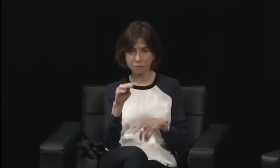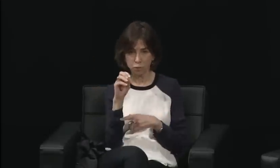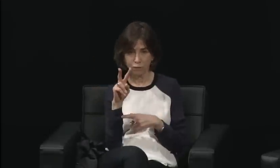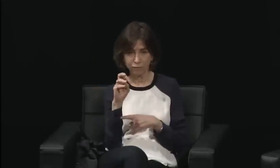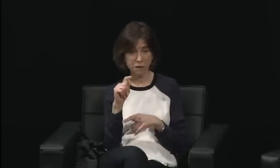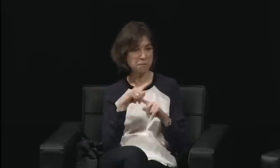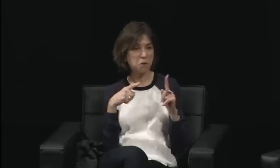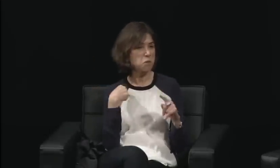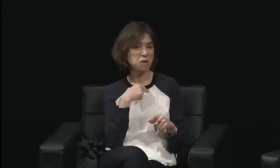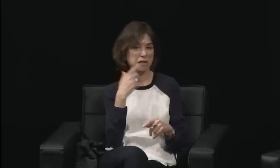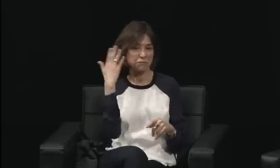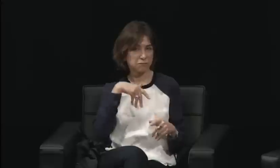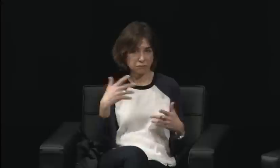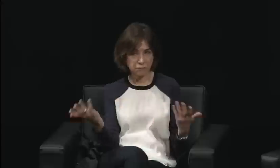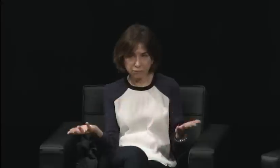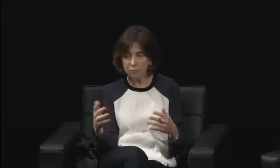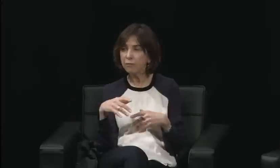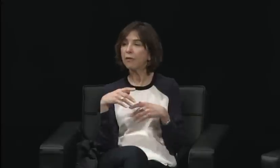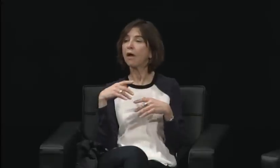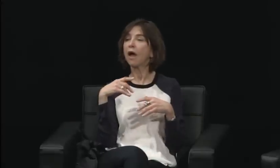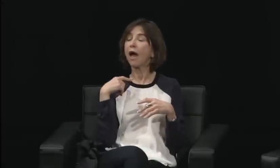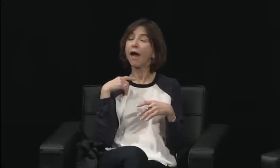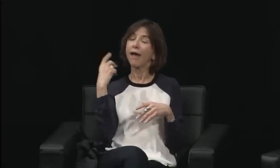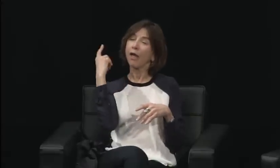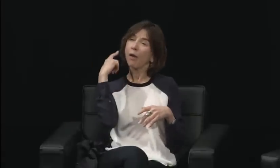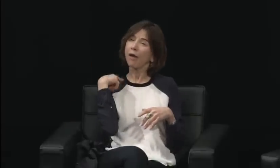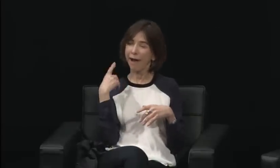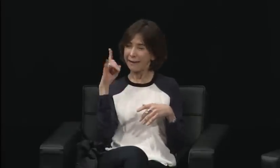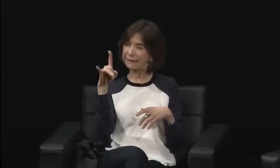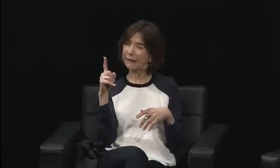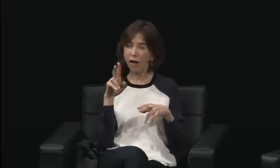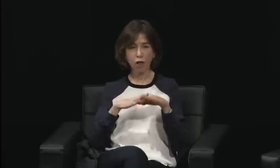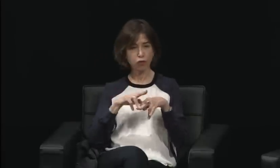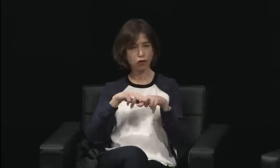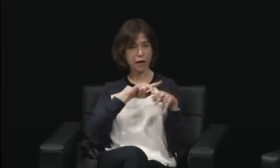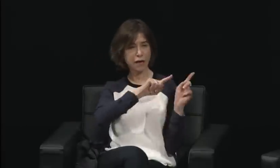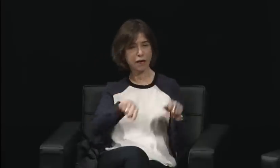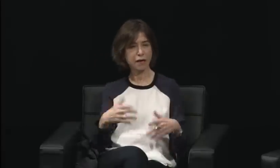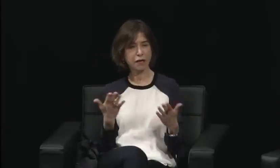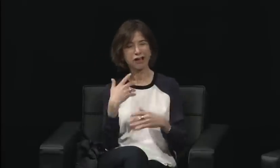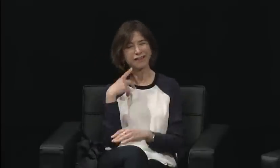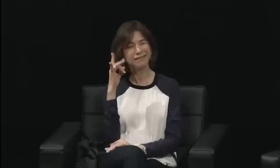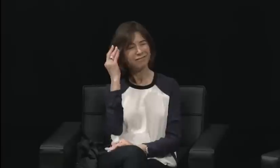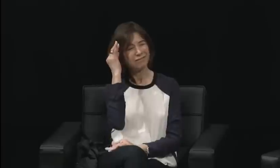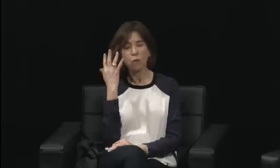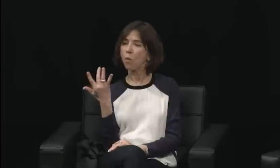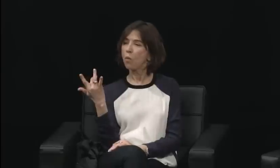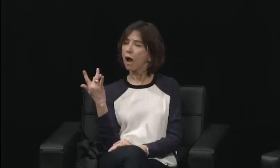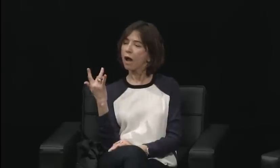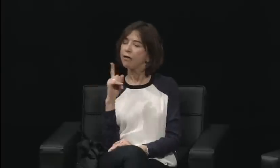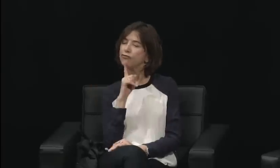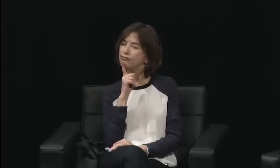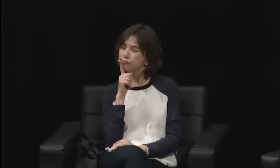fell to the wayside, because there was a core focus,